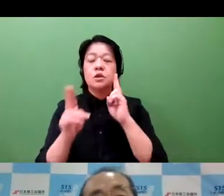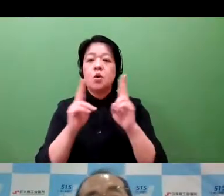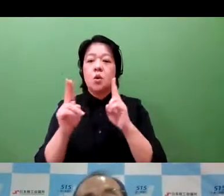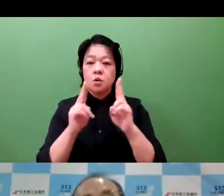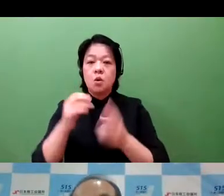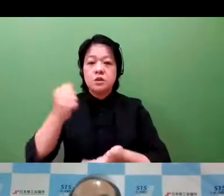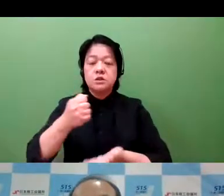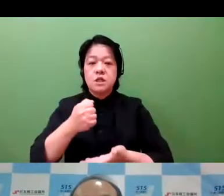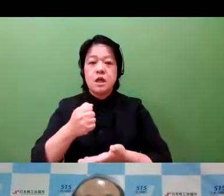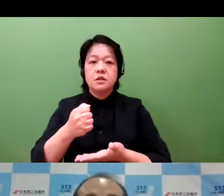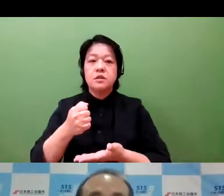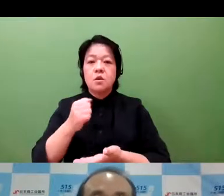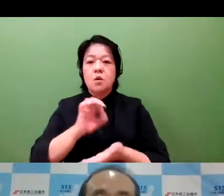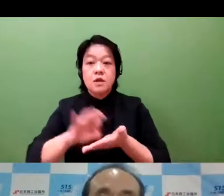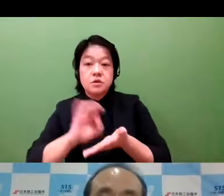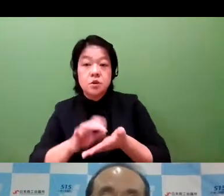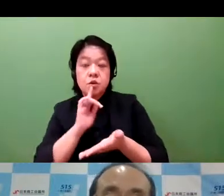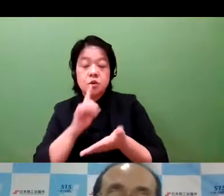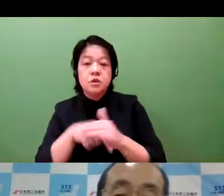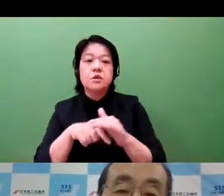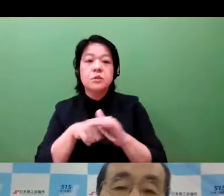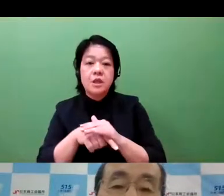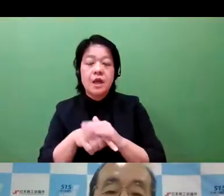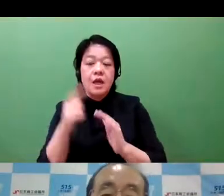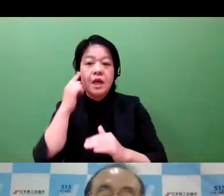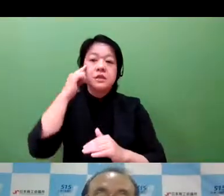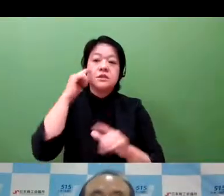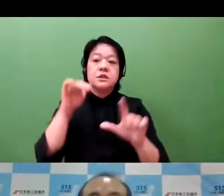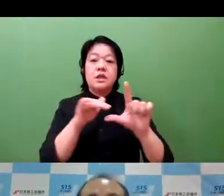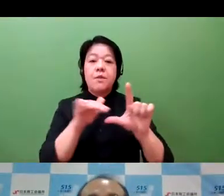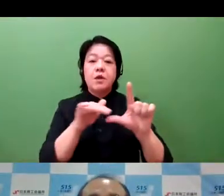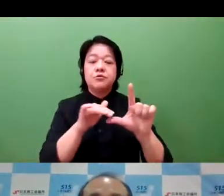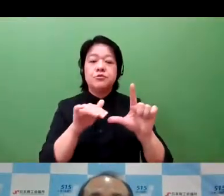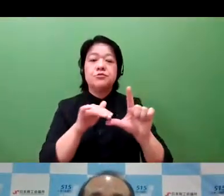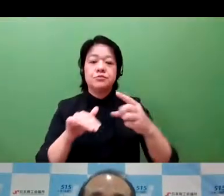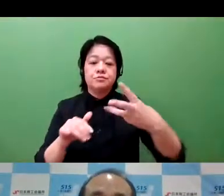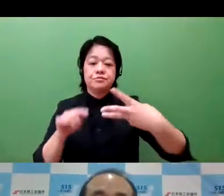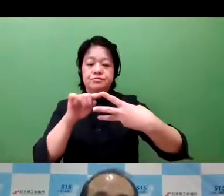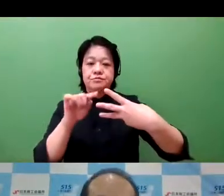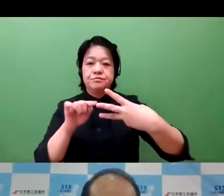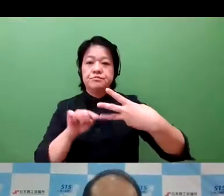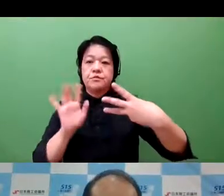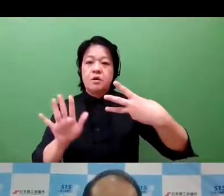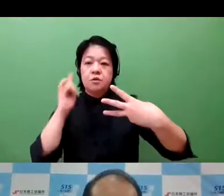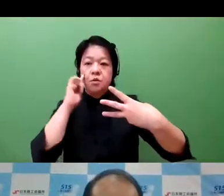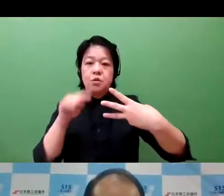This indicates the utilization of intellectual property among the small and medium-sized enterprises, and I believe that there are about 3--